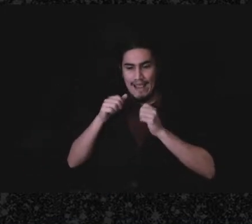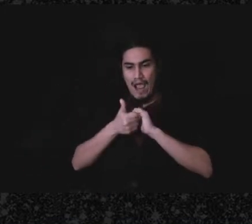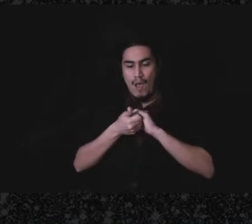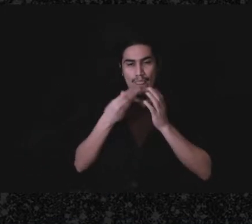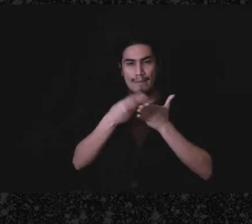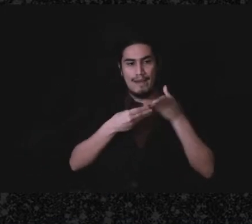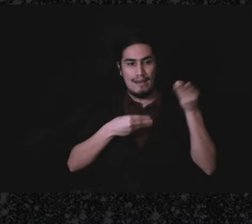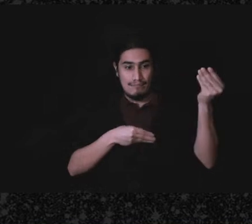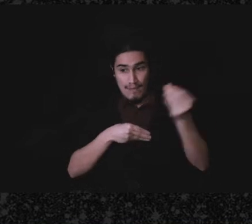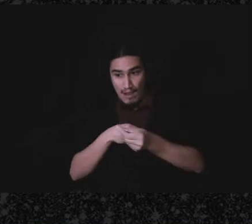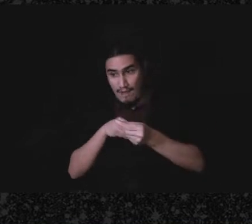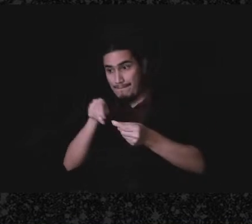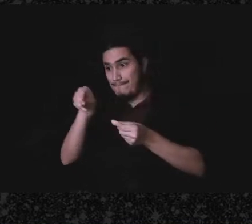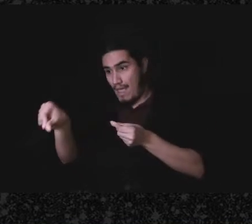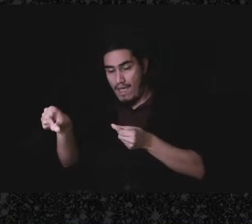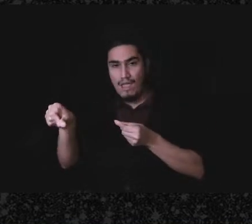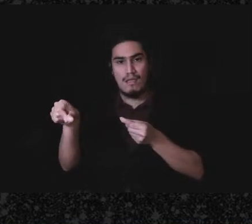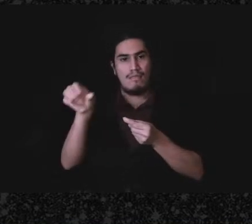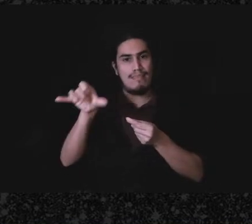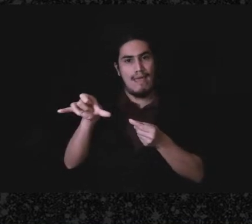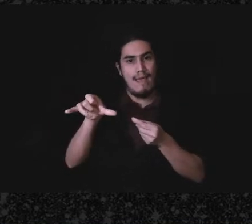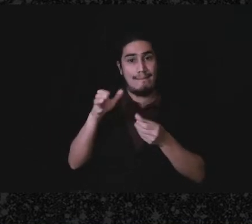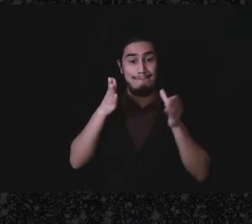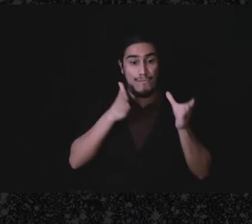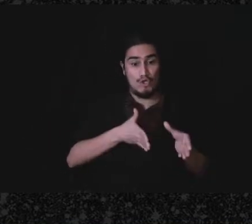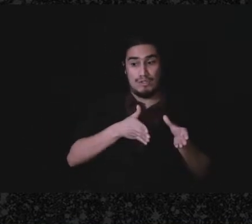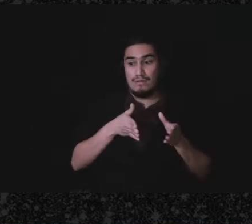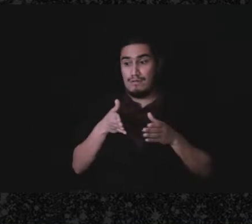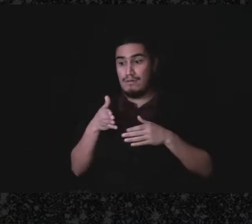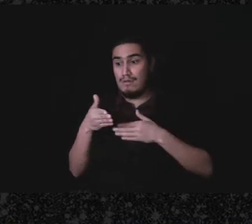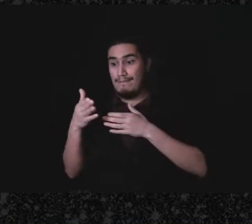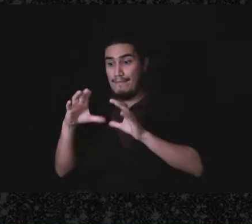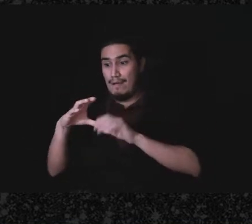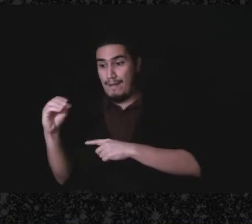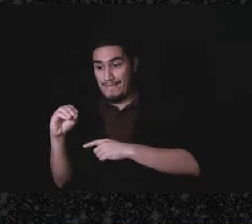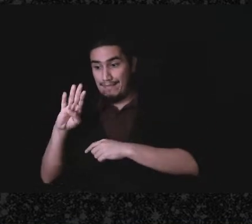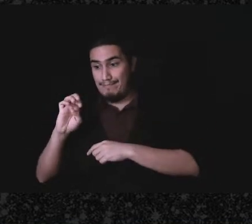bank account separate than your personal bank account that you do your everyday banking with.